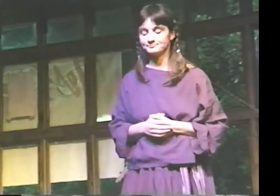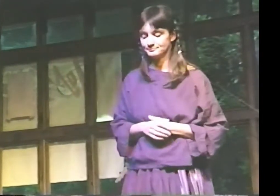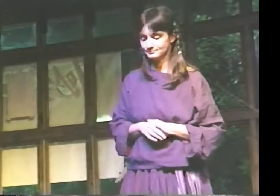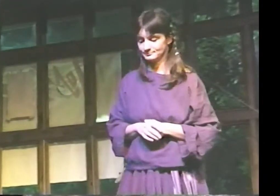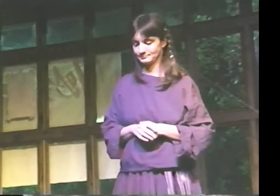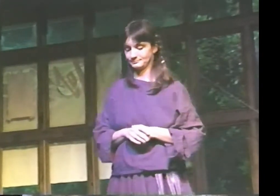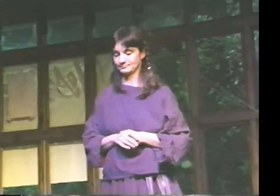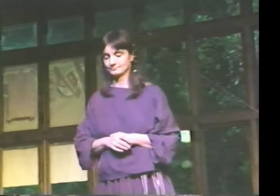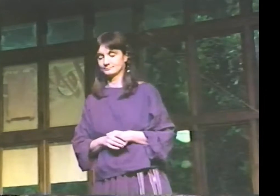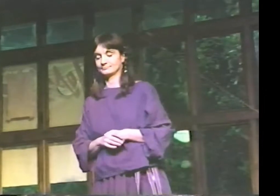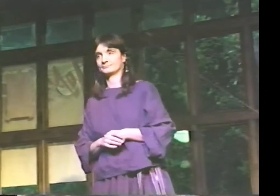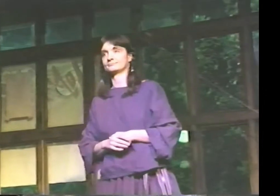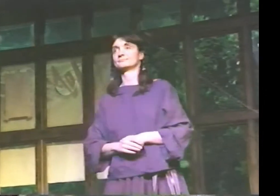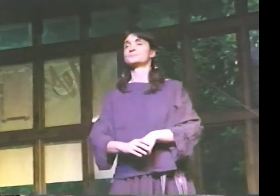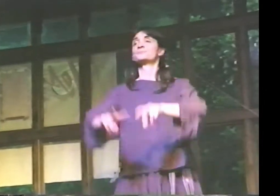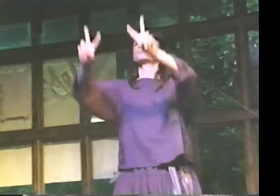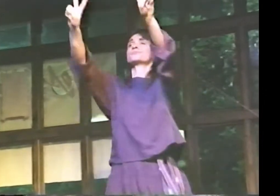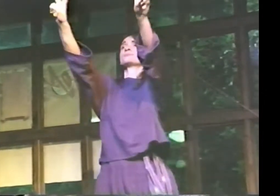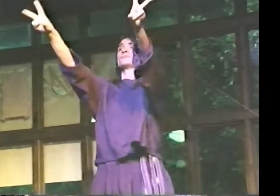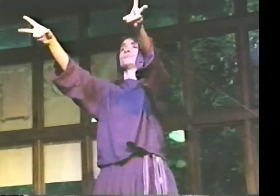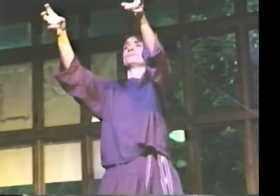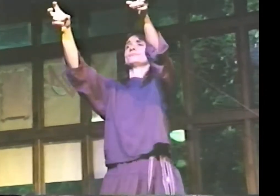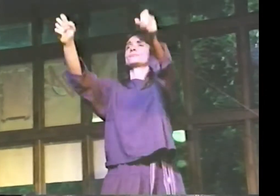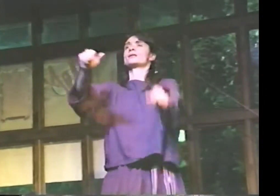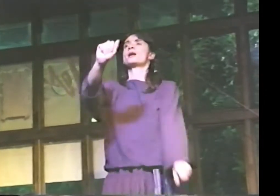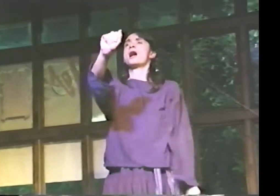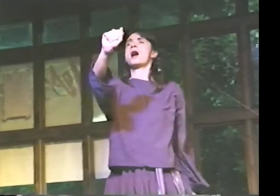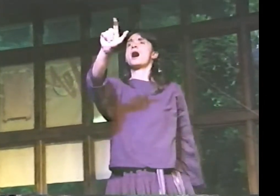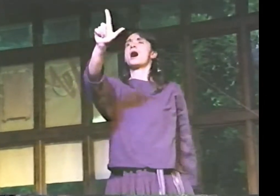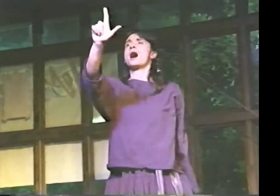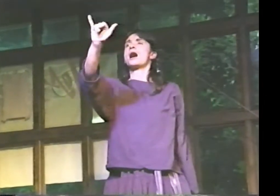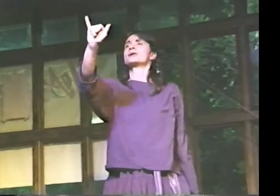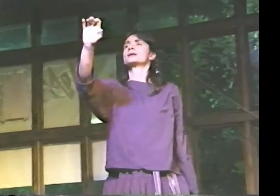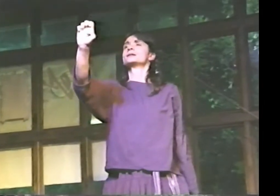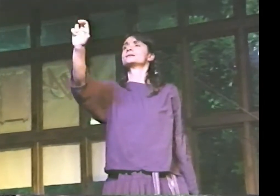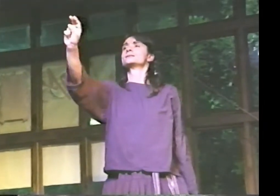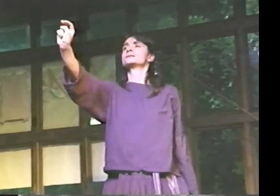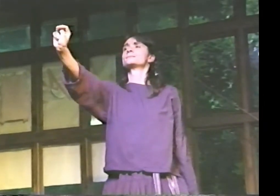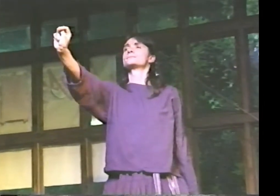AND THE PROCESS GOES ON FROM THERE. THIS IS CALLED "ALIEN."